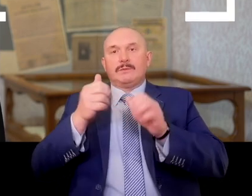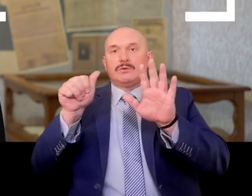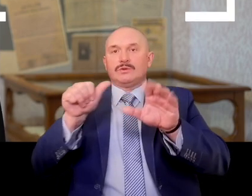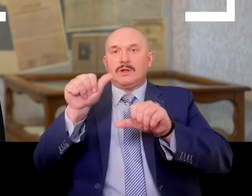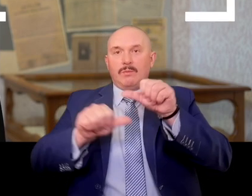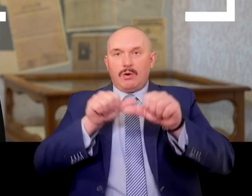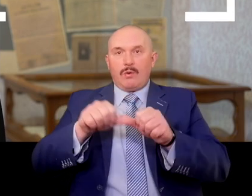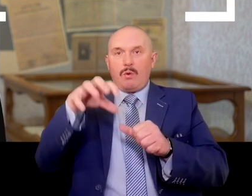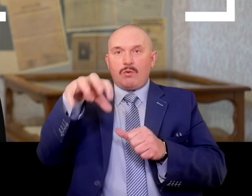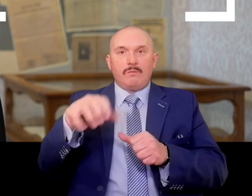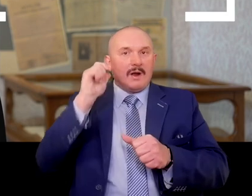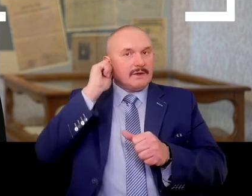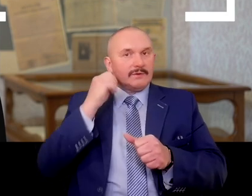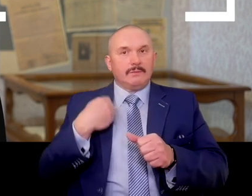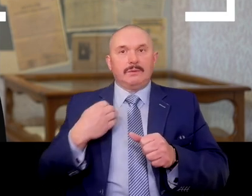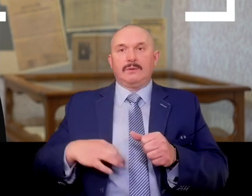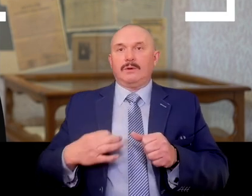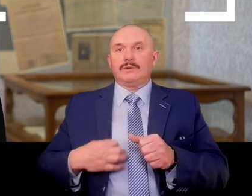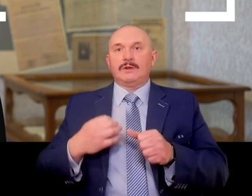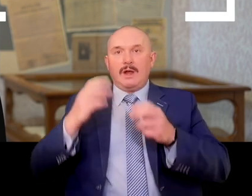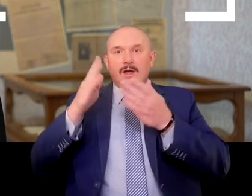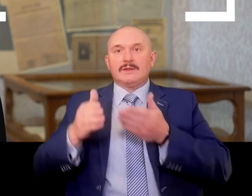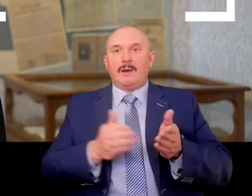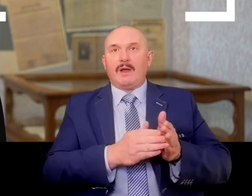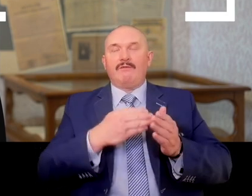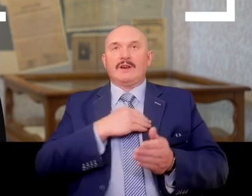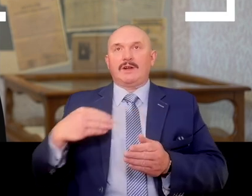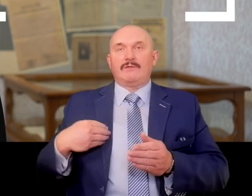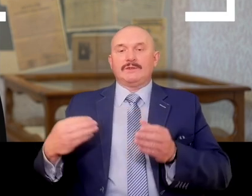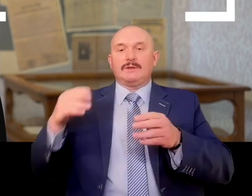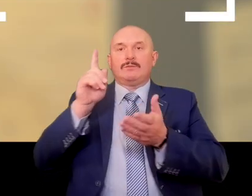with a group of girls she visited President Moscicki at Warsaw castle